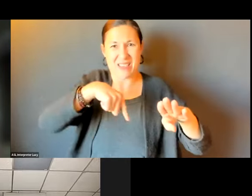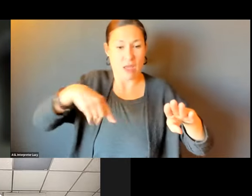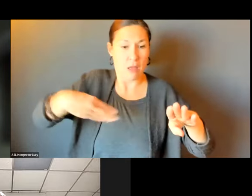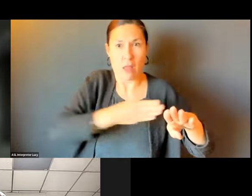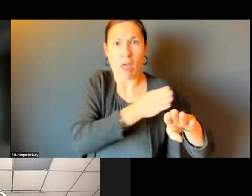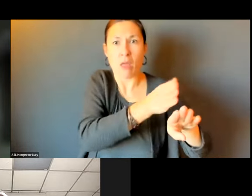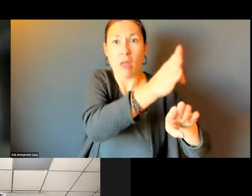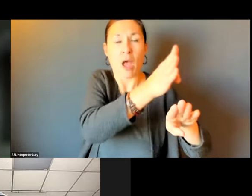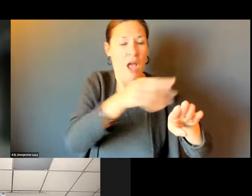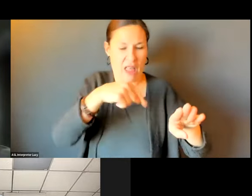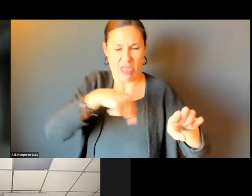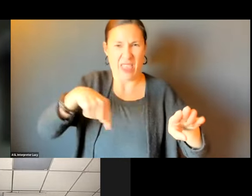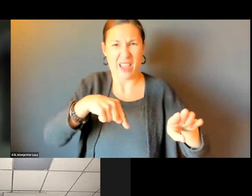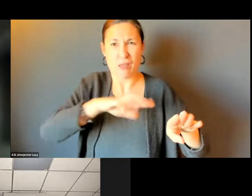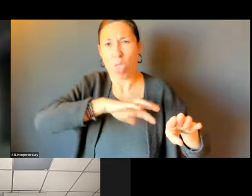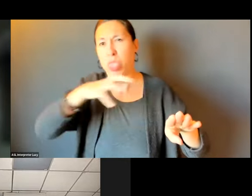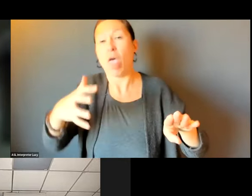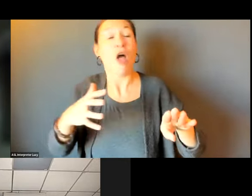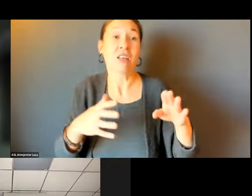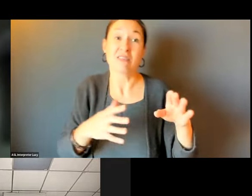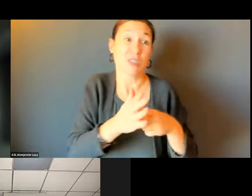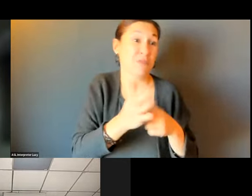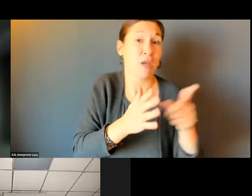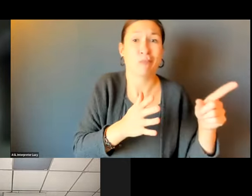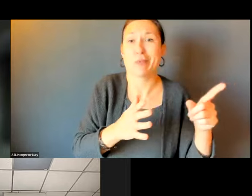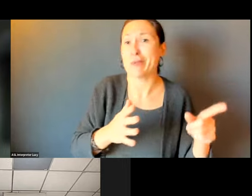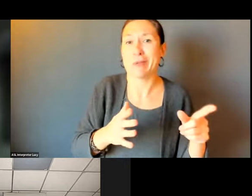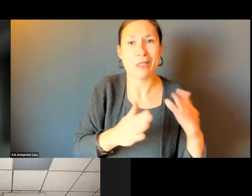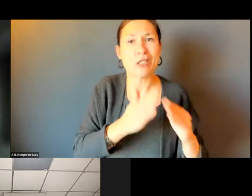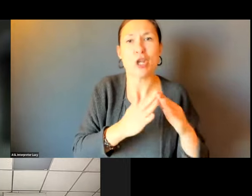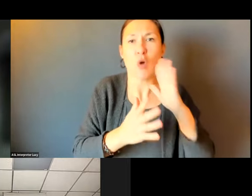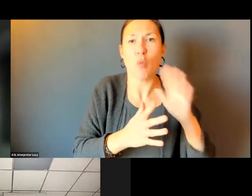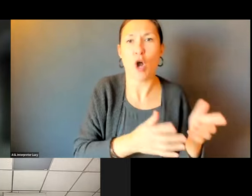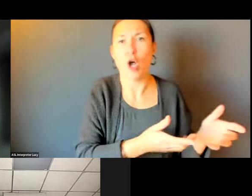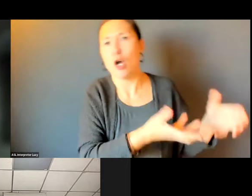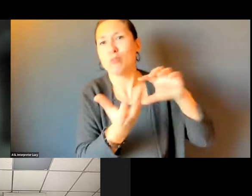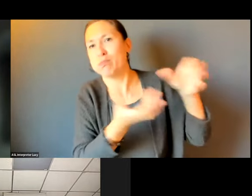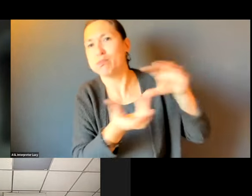WHERE THE RAMP COMES. IT CAN BE SO SLIPPERY OR THAT'S WHERE THEY WILL PILE UP